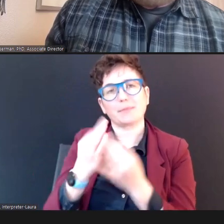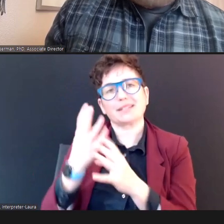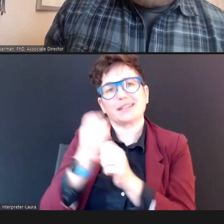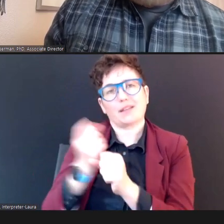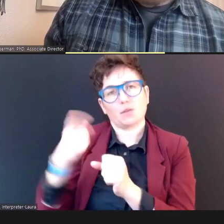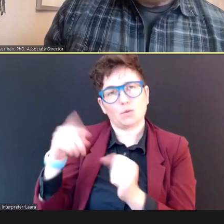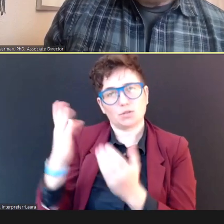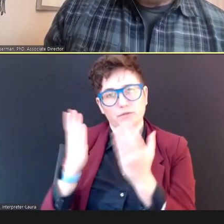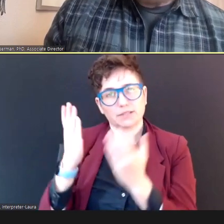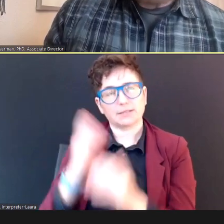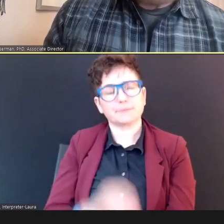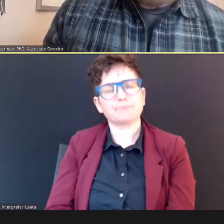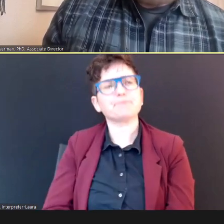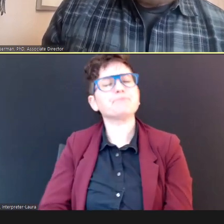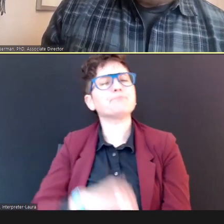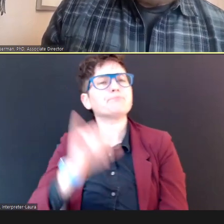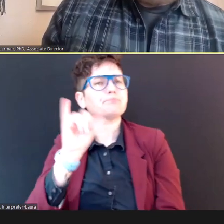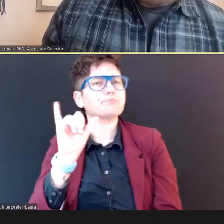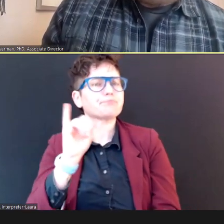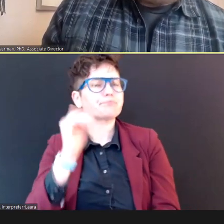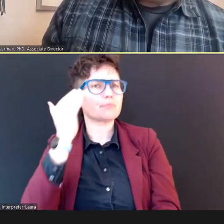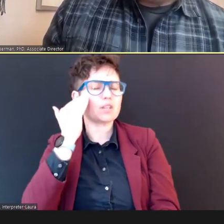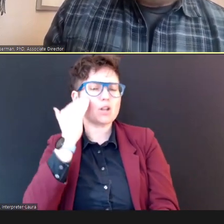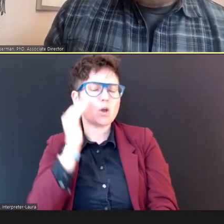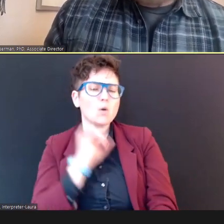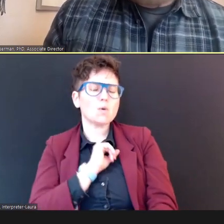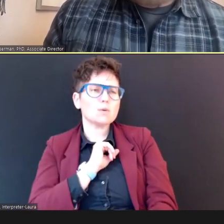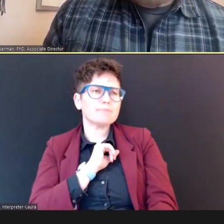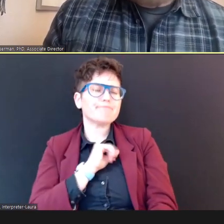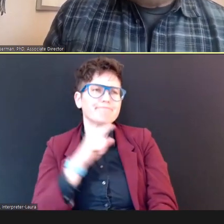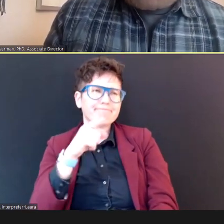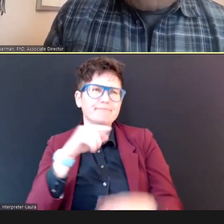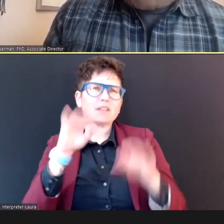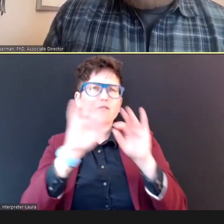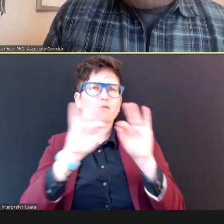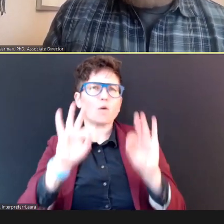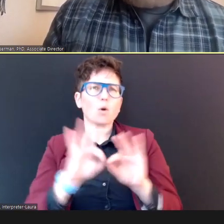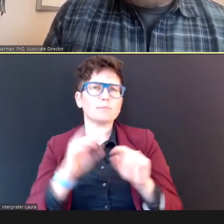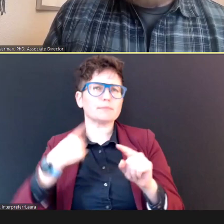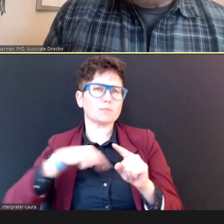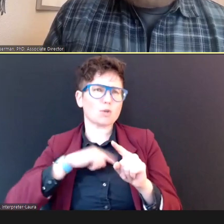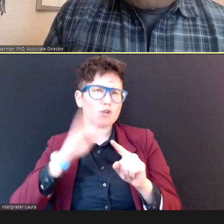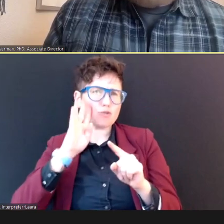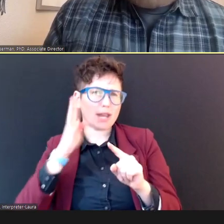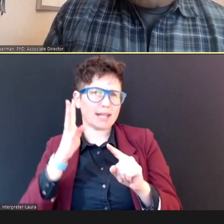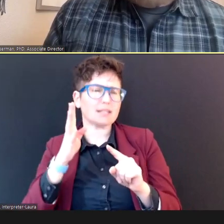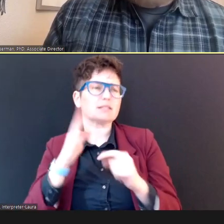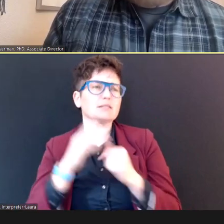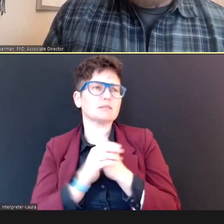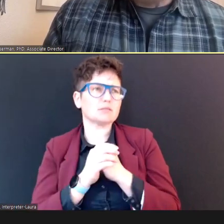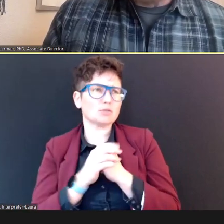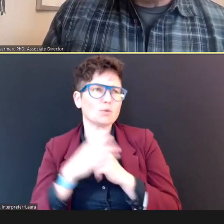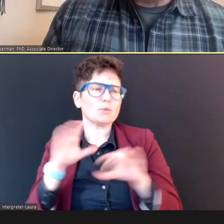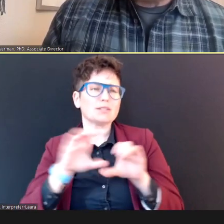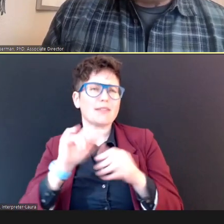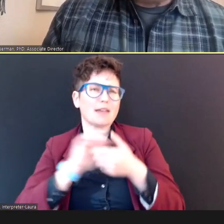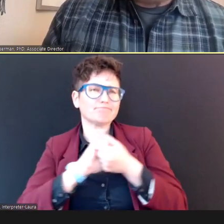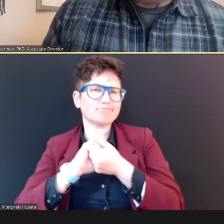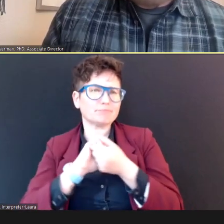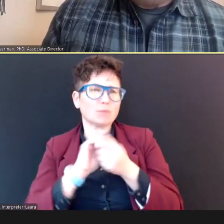And, you know, -- after a pause), these forms that we created, we did in collaboration with multiple --